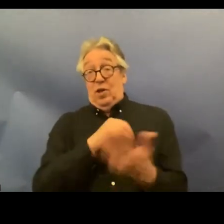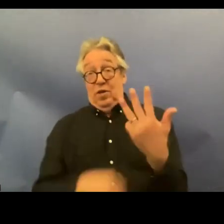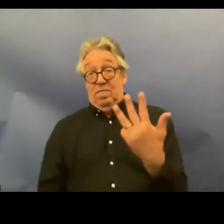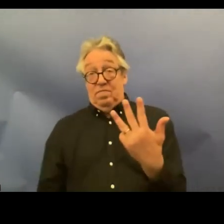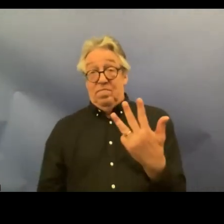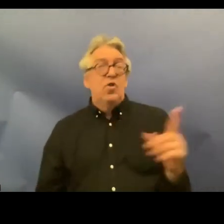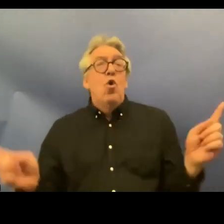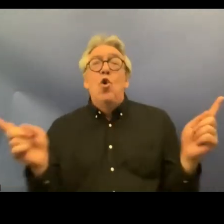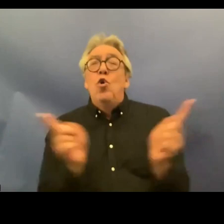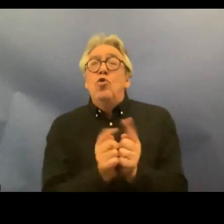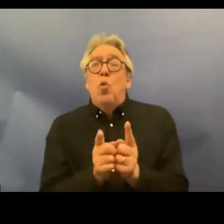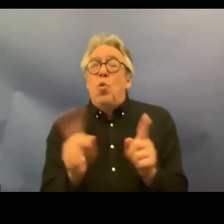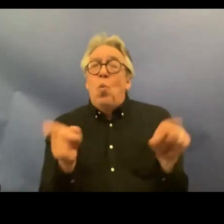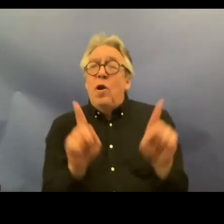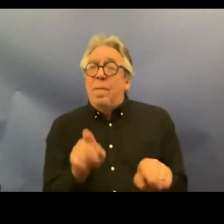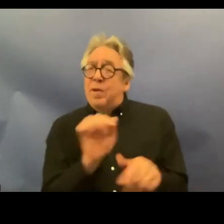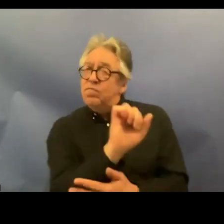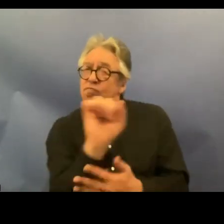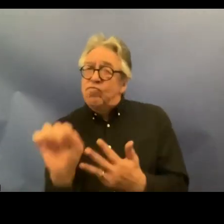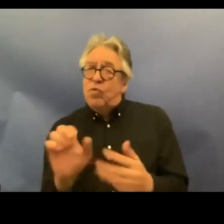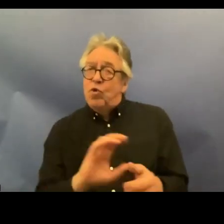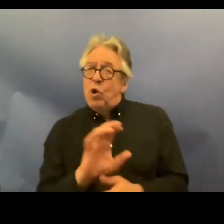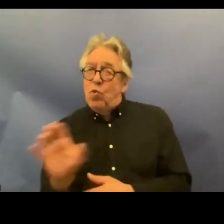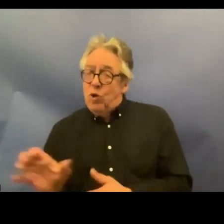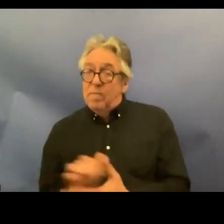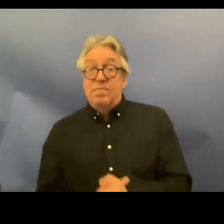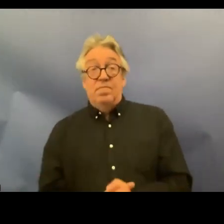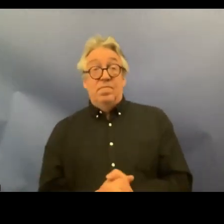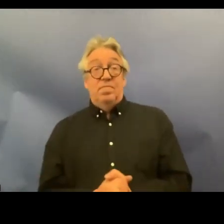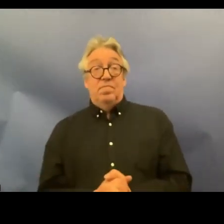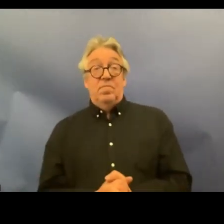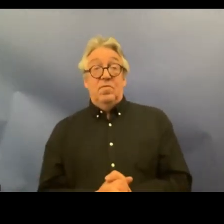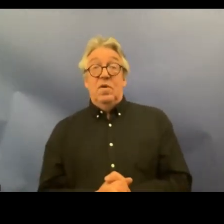shortly what's happening in each country in this context so I'd love to see you